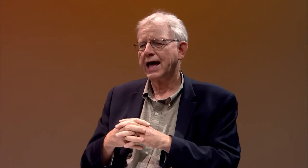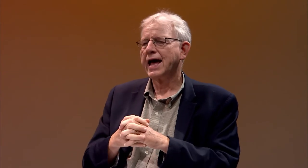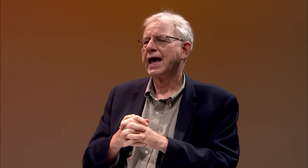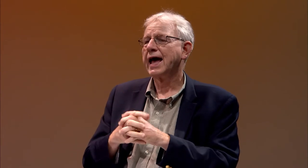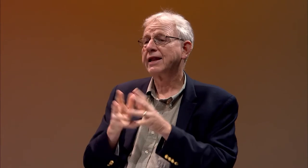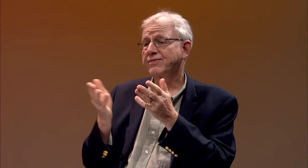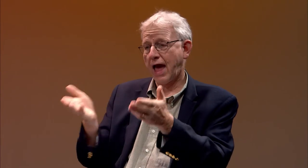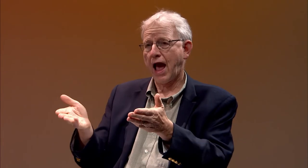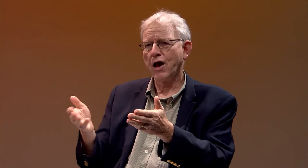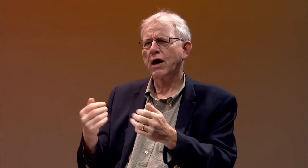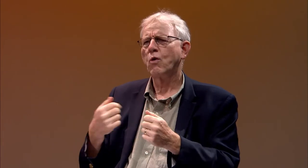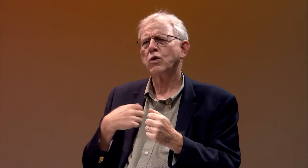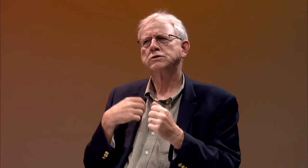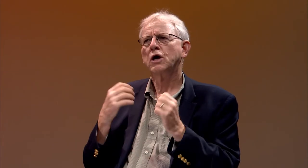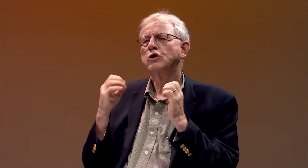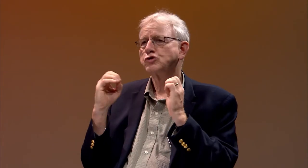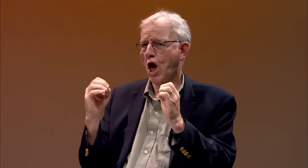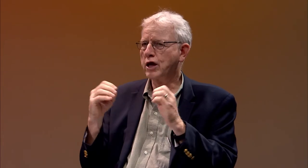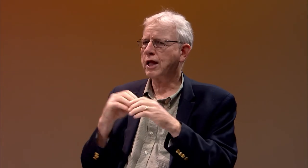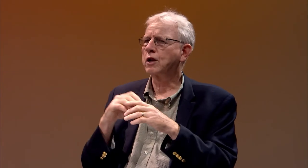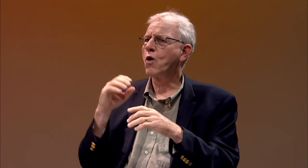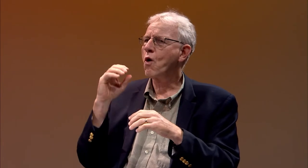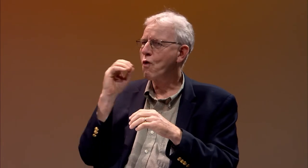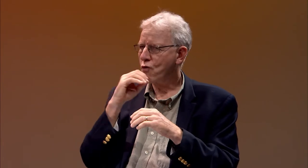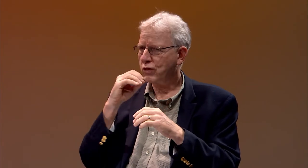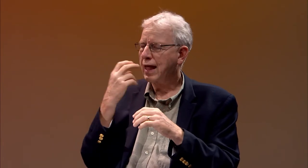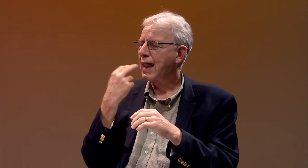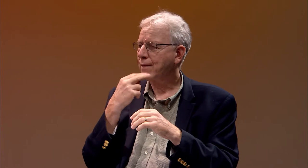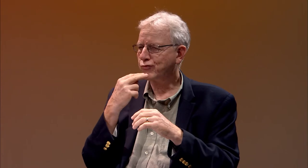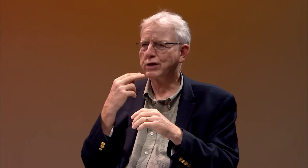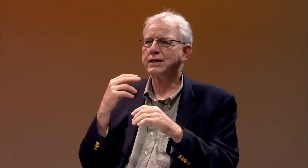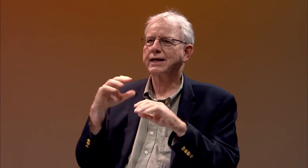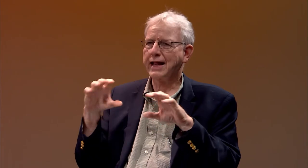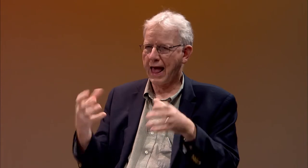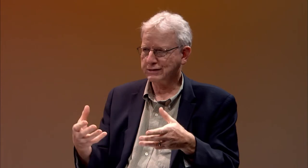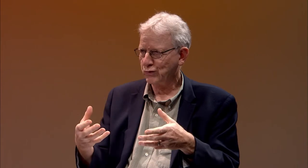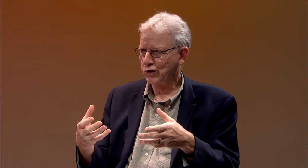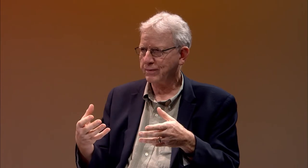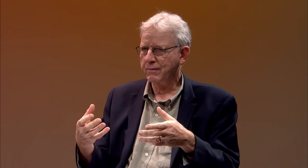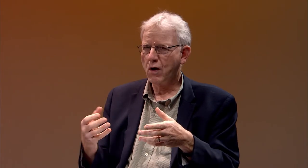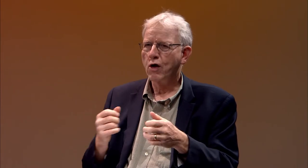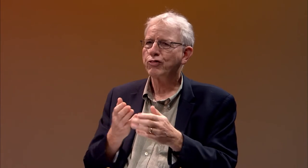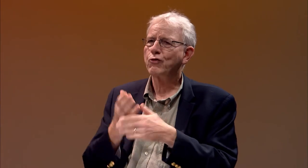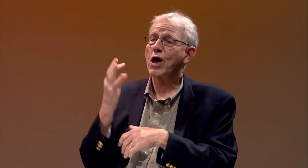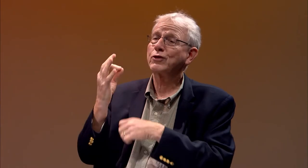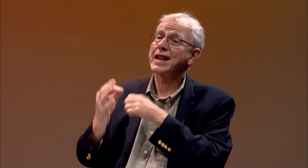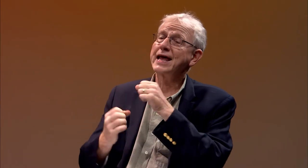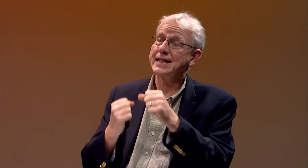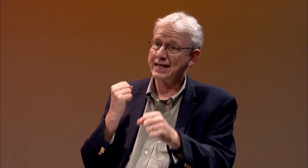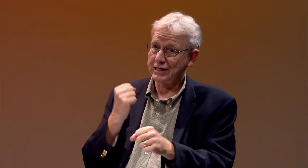run by Catholic Charities. That's where I was taught to lip-read